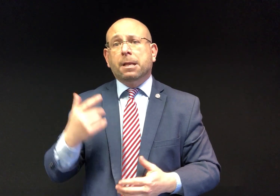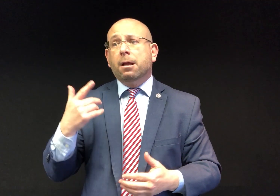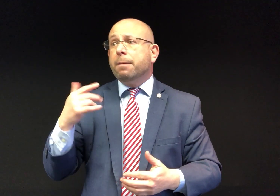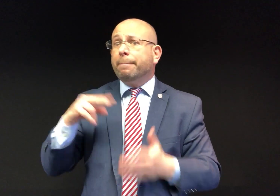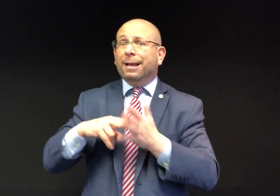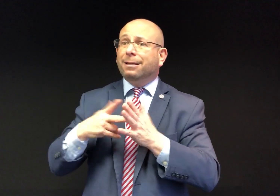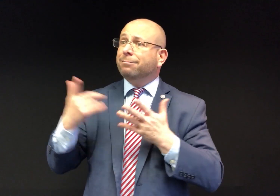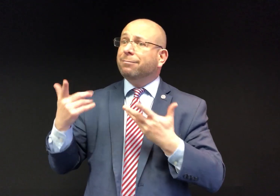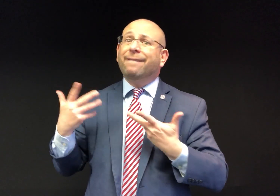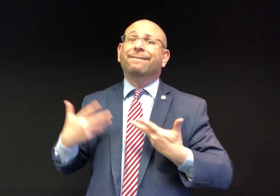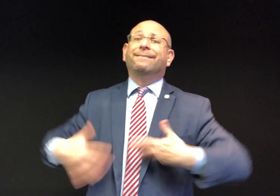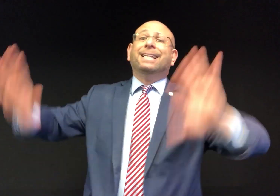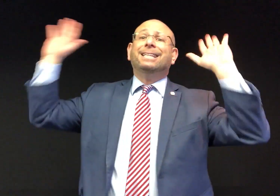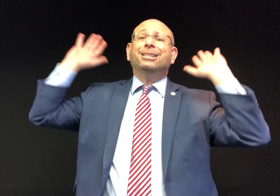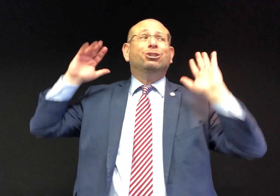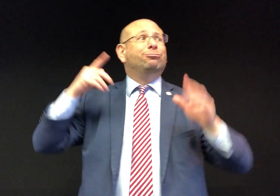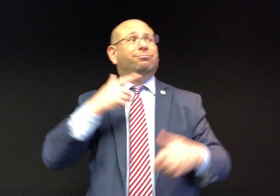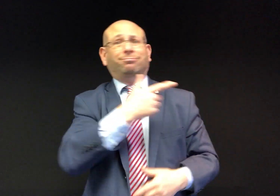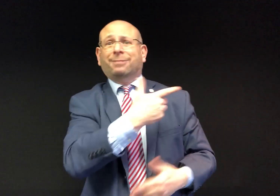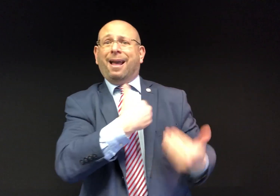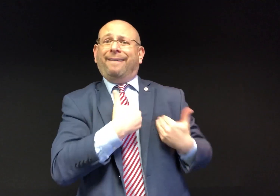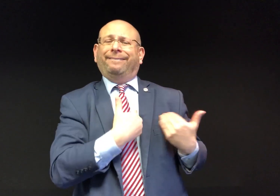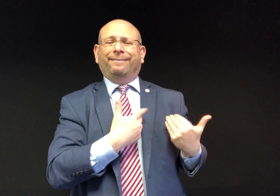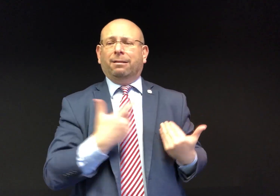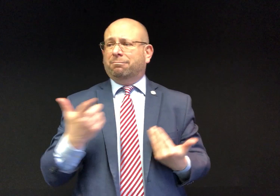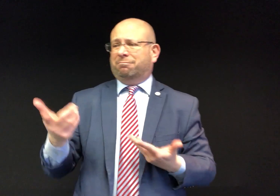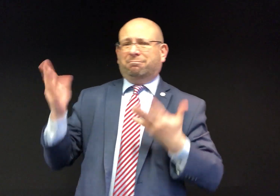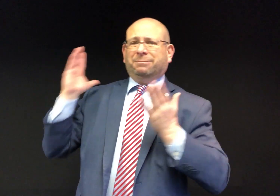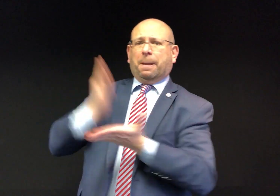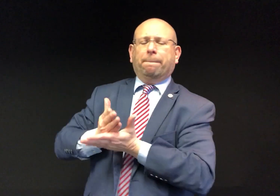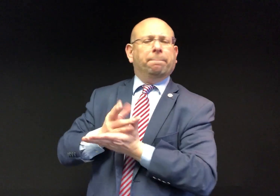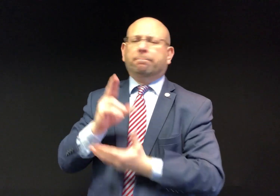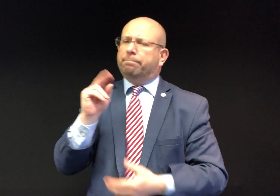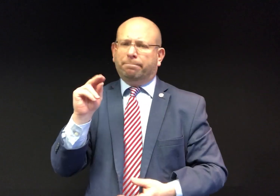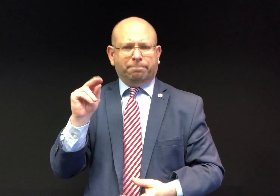Our work doesn’t end with the White House lawsuit.